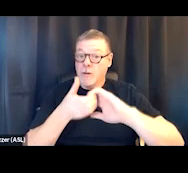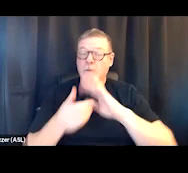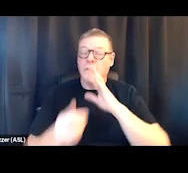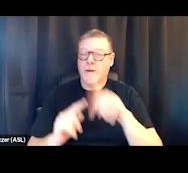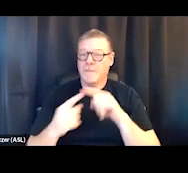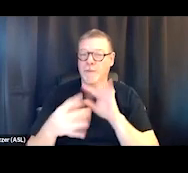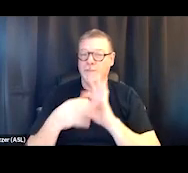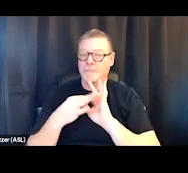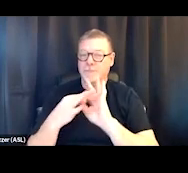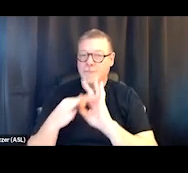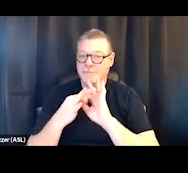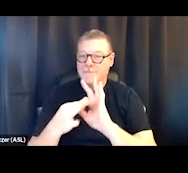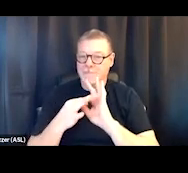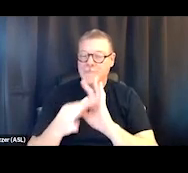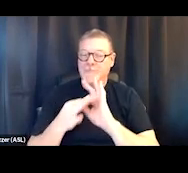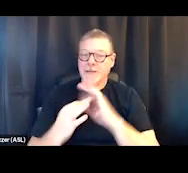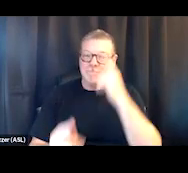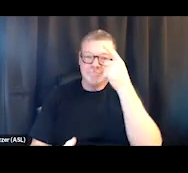We are collaborating with people.